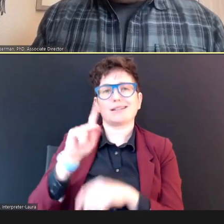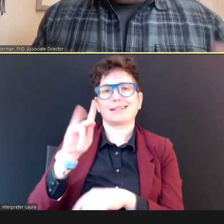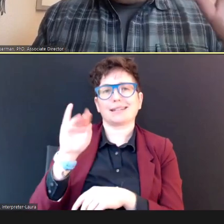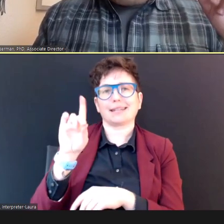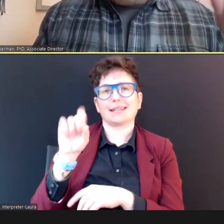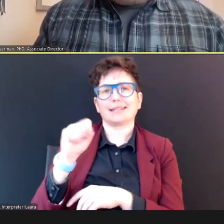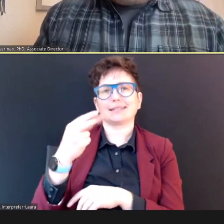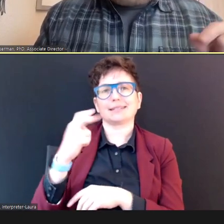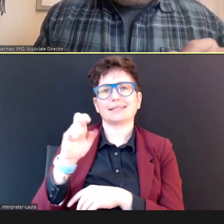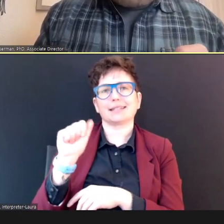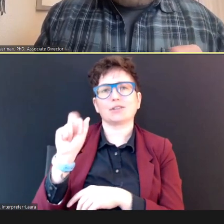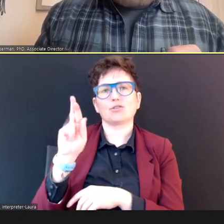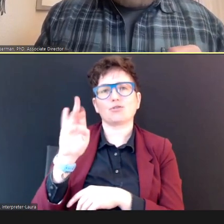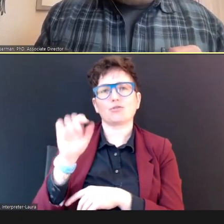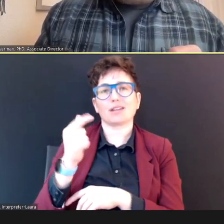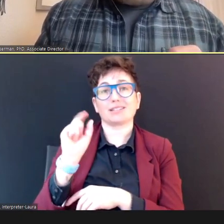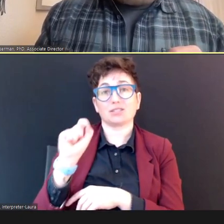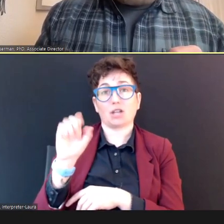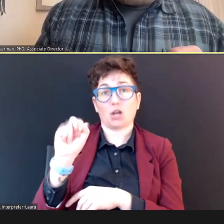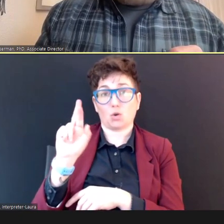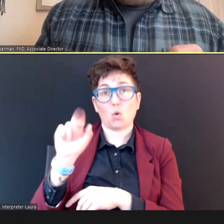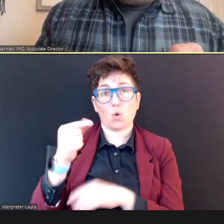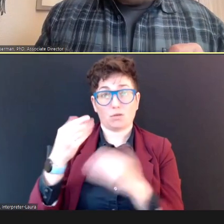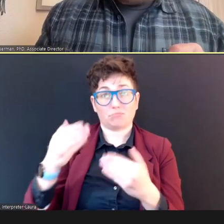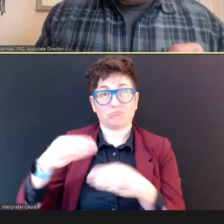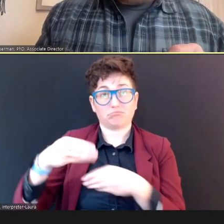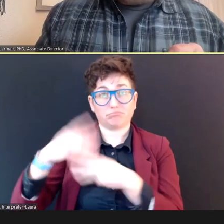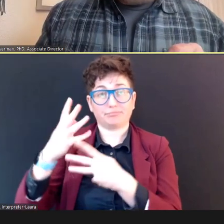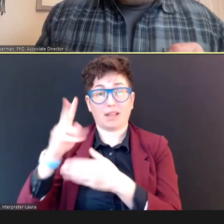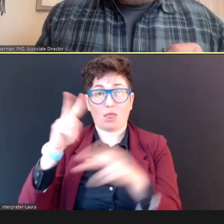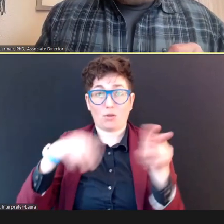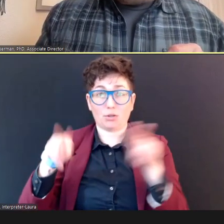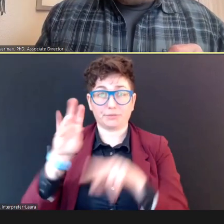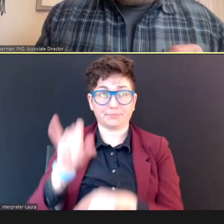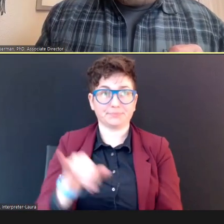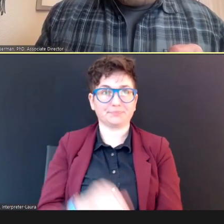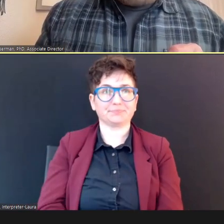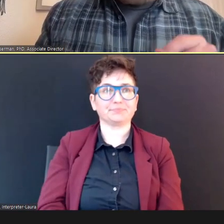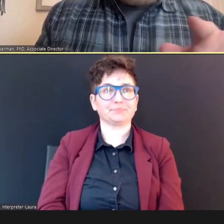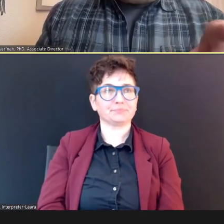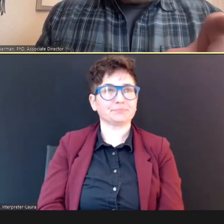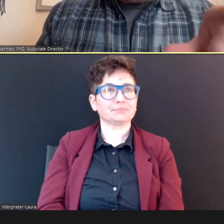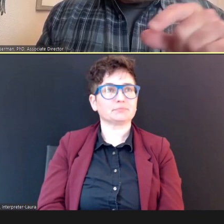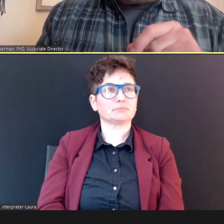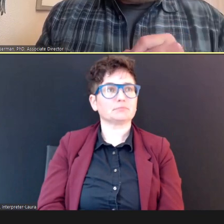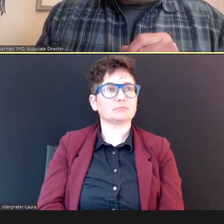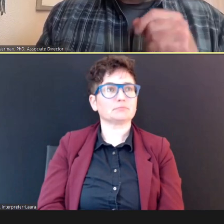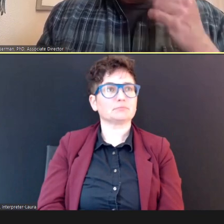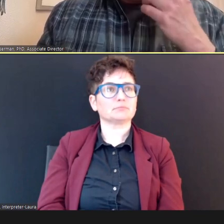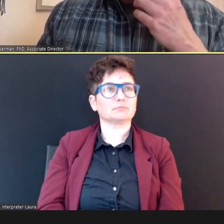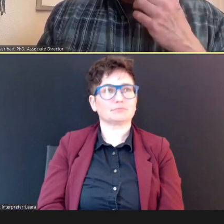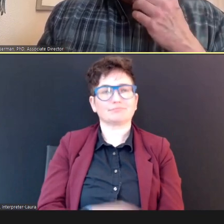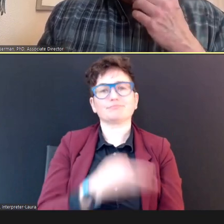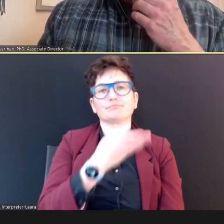All right. and that right there is where you'll find the training resources.